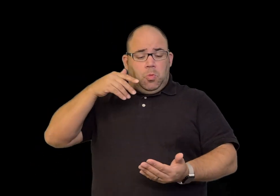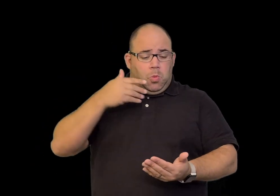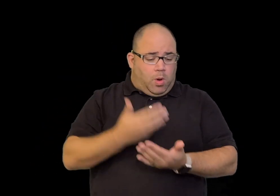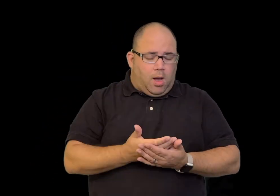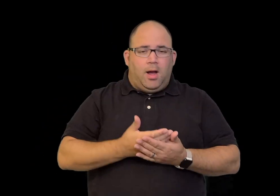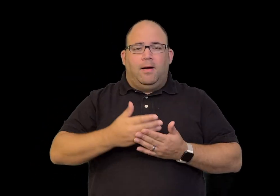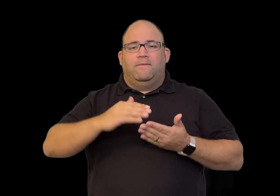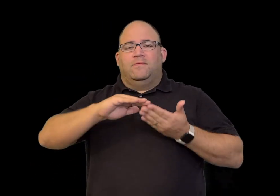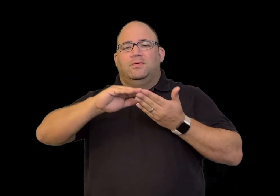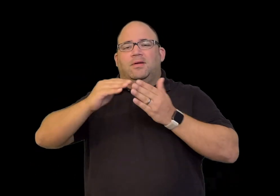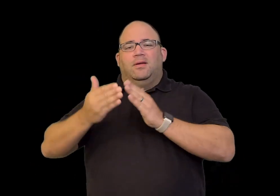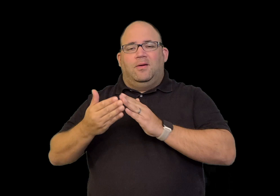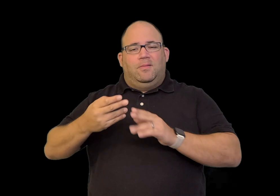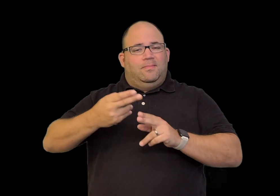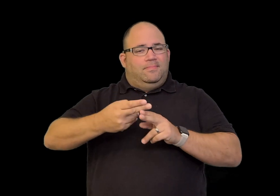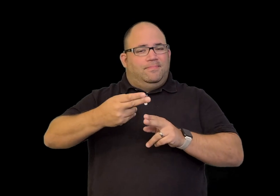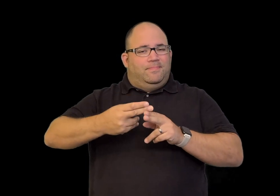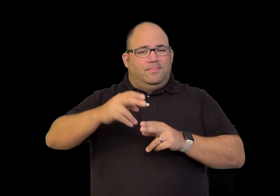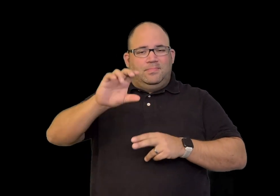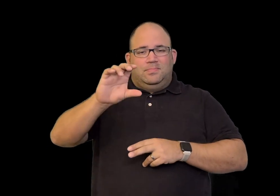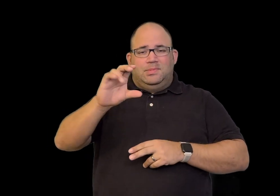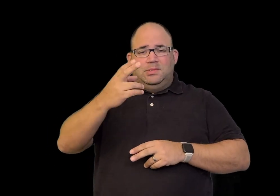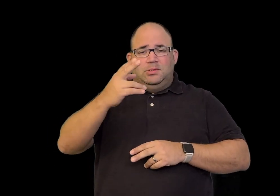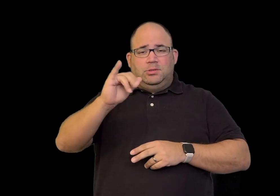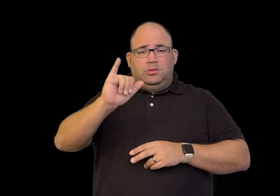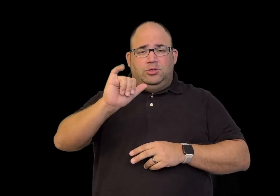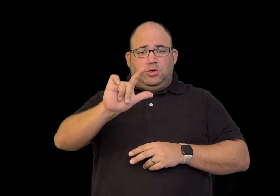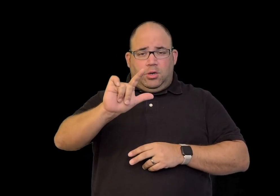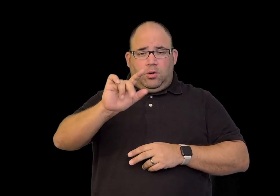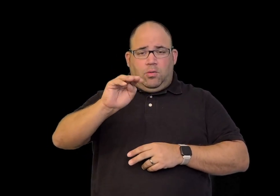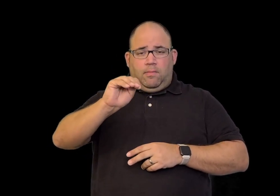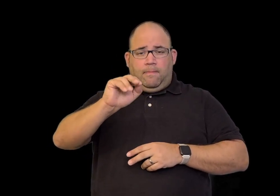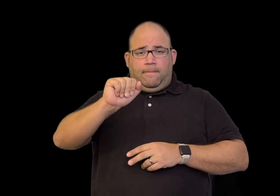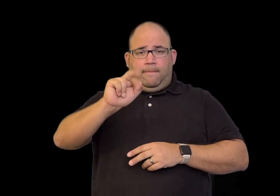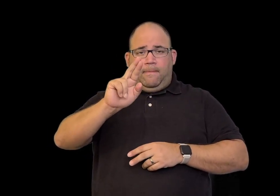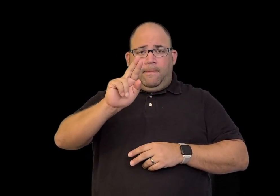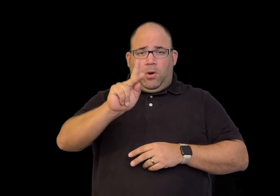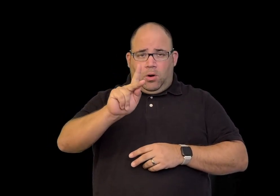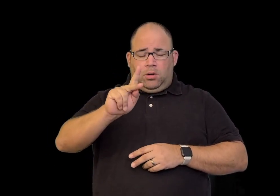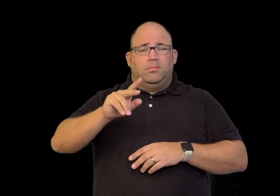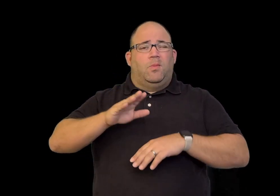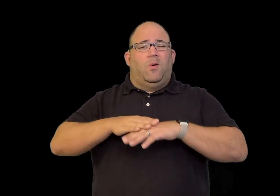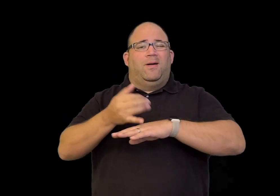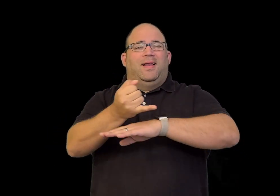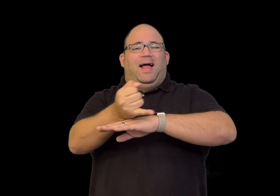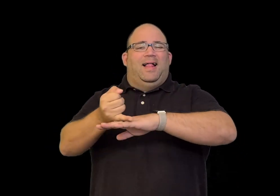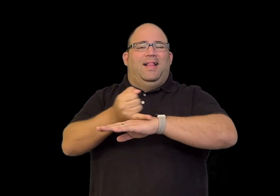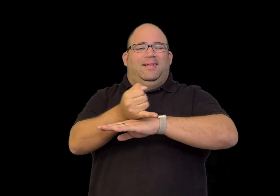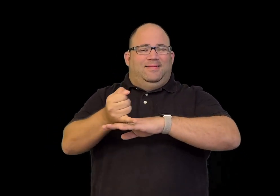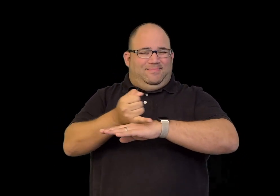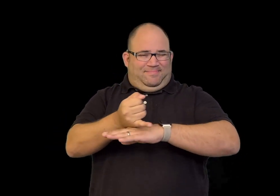to the town of Chilmark on Martha's Vineyard.